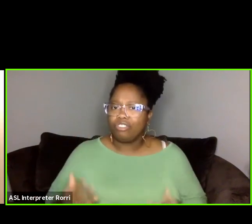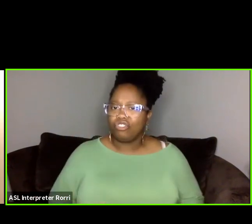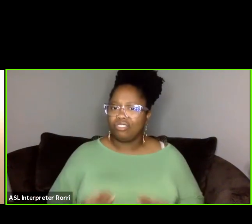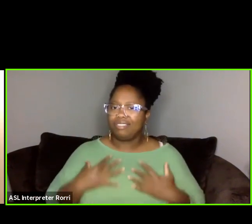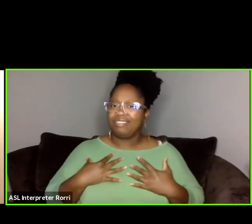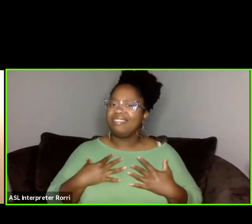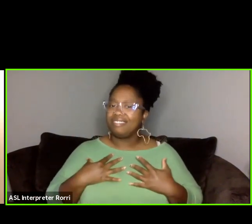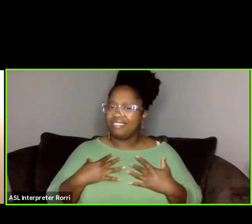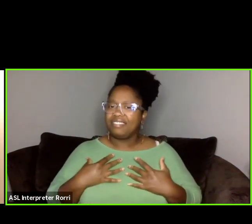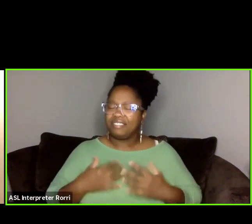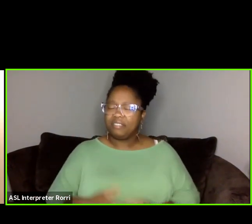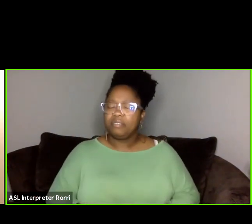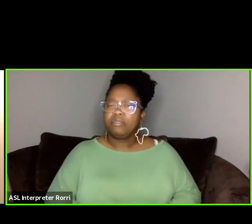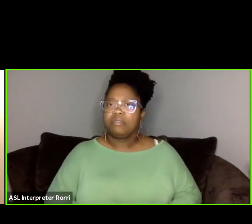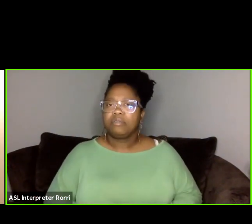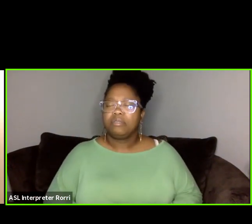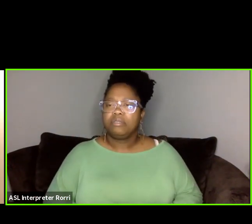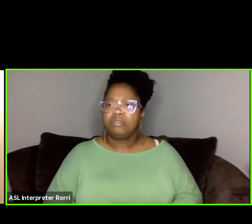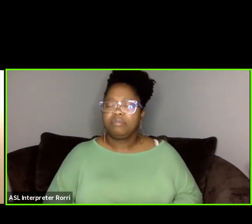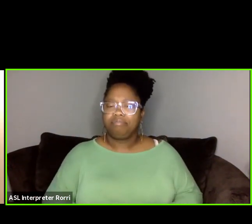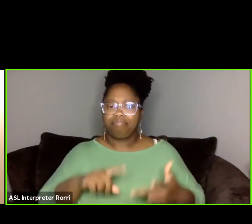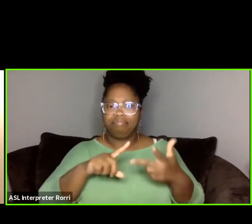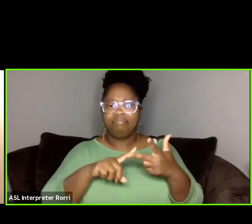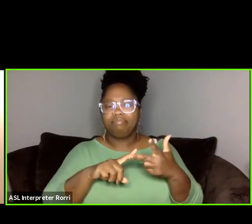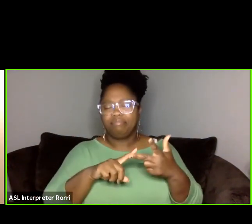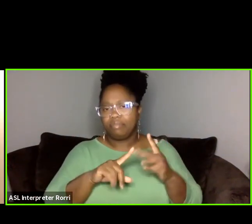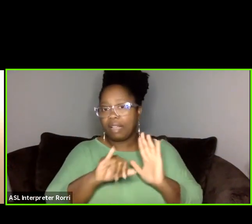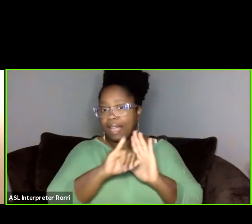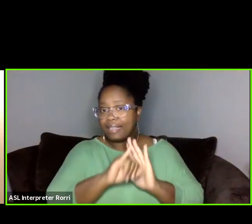And then I think also identifying the types of work